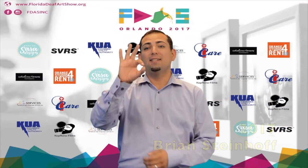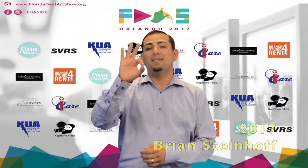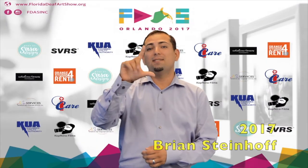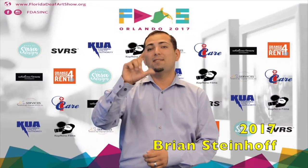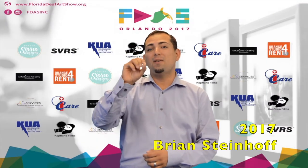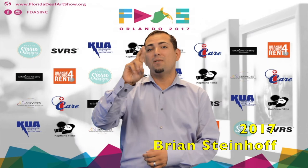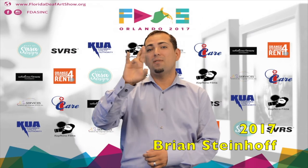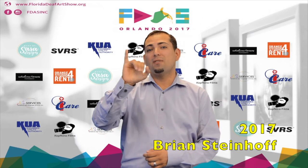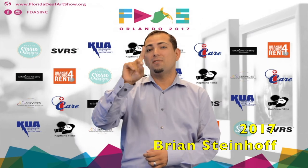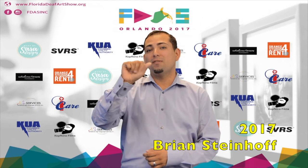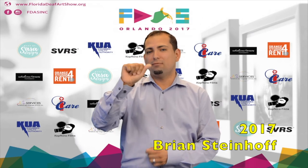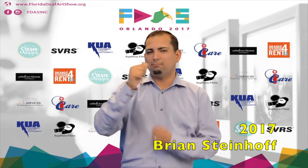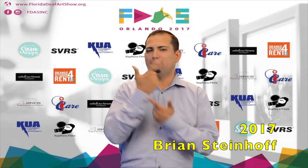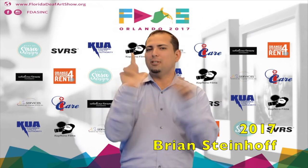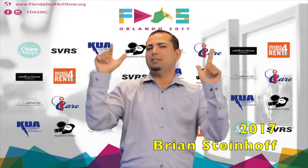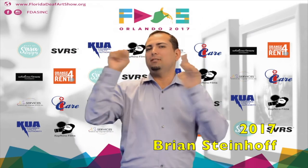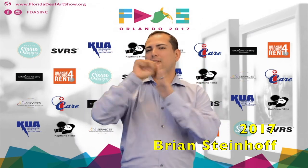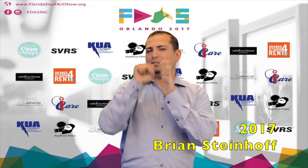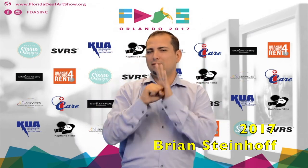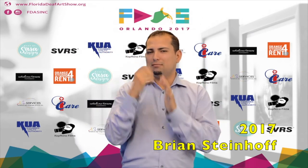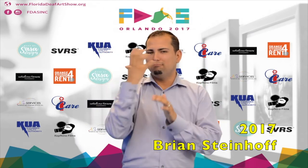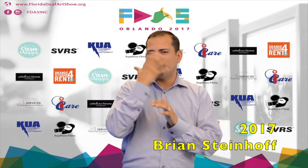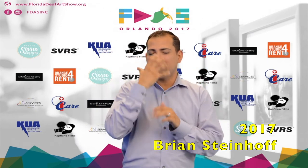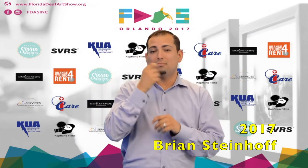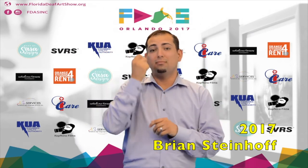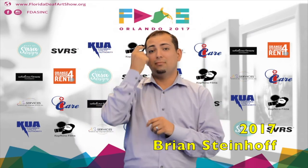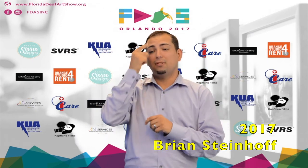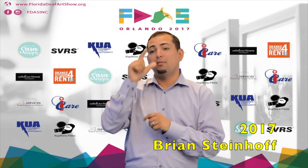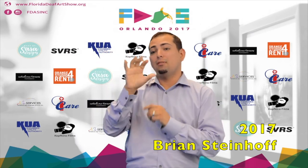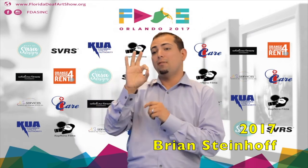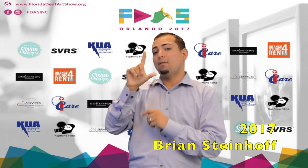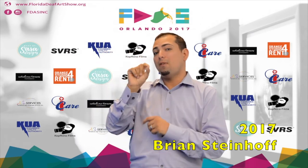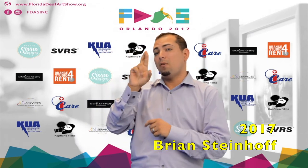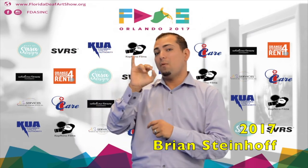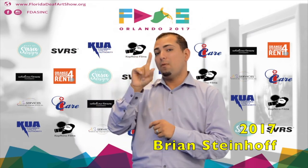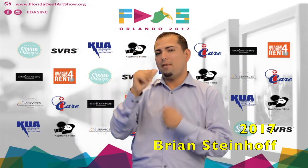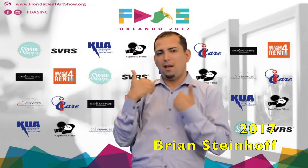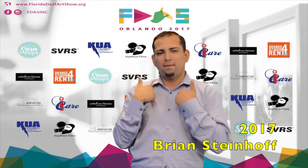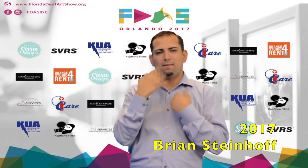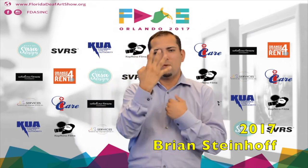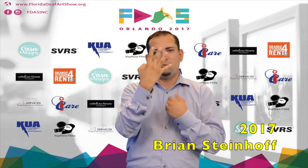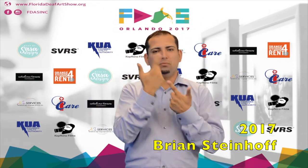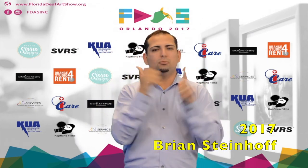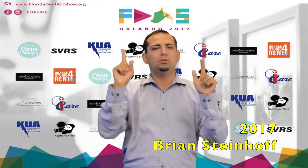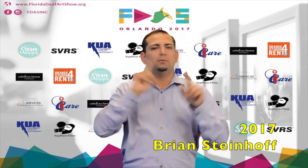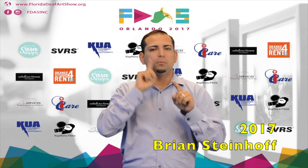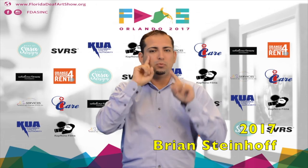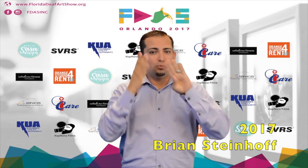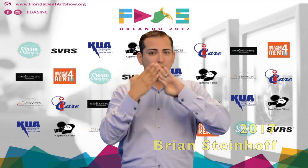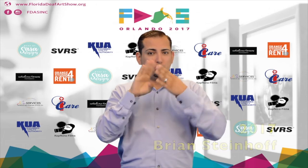Florida is a big state amazing Florida has 4 large deaf communities